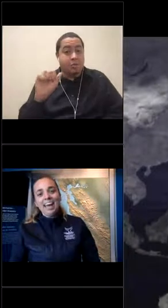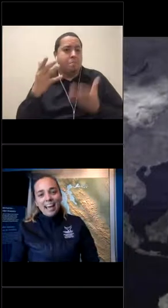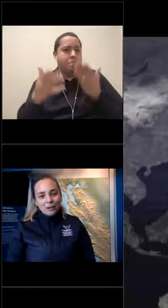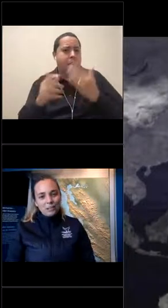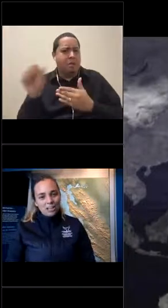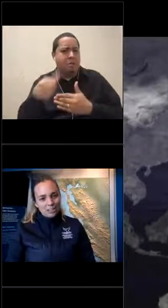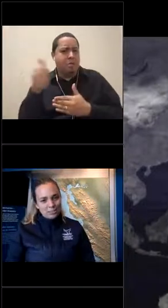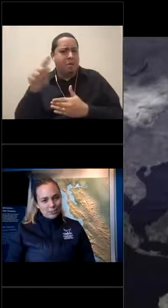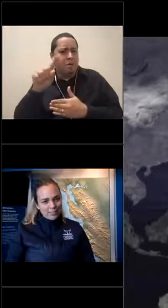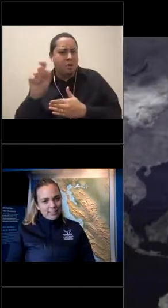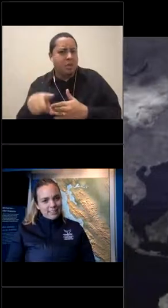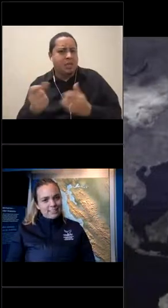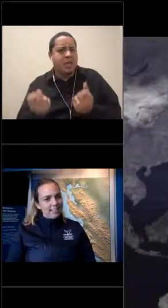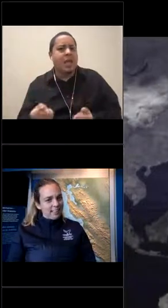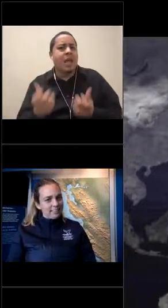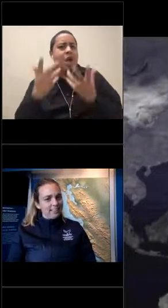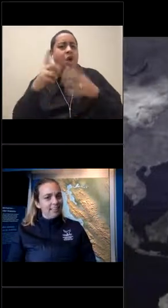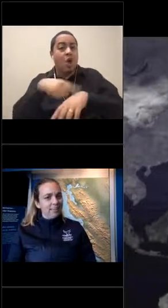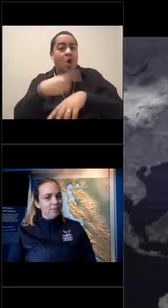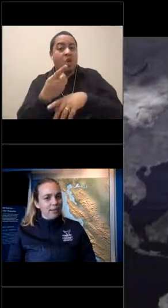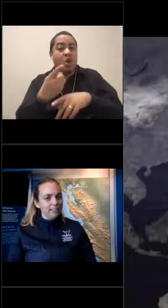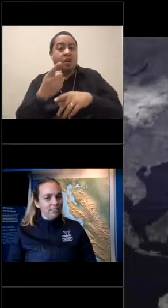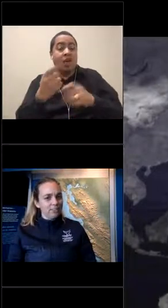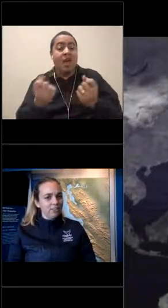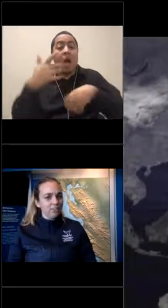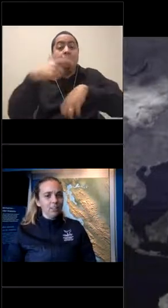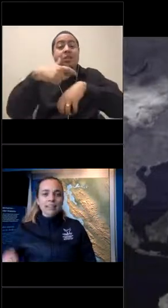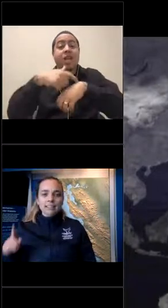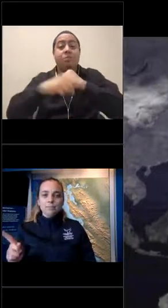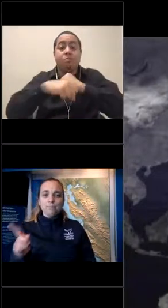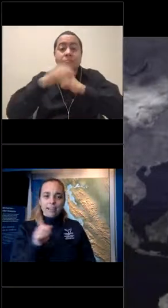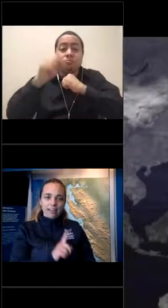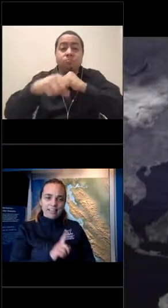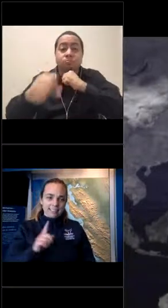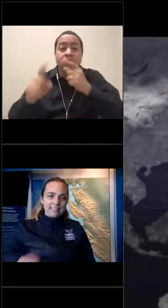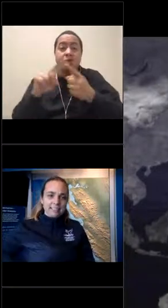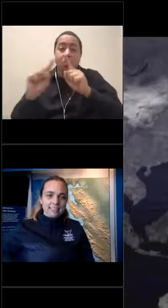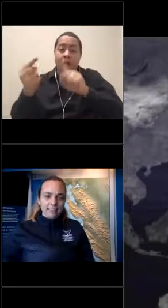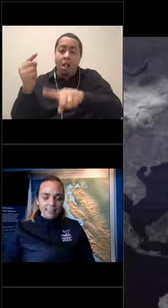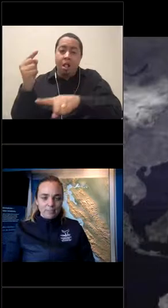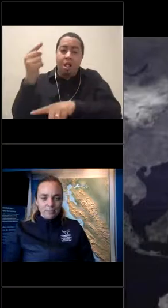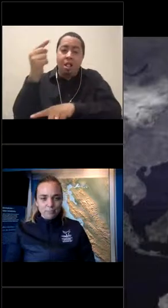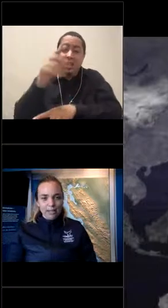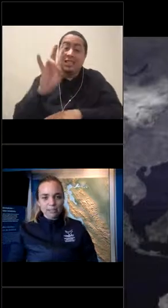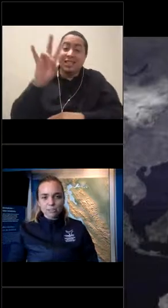How long do you think it takes a leatherback sea turtle to migrate 7,000 miles?